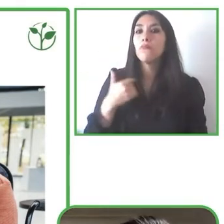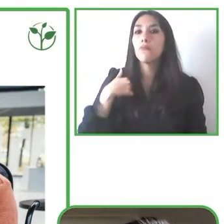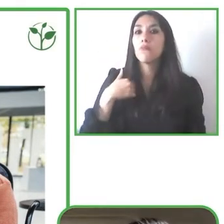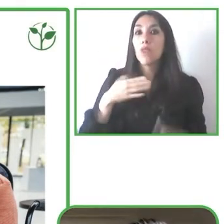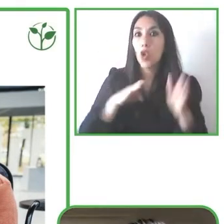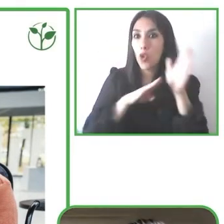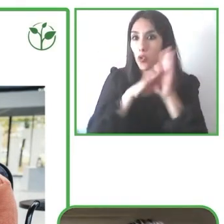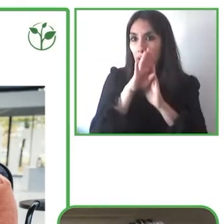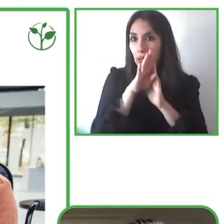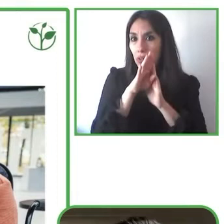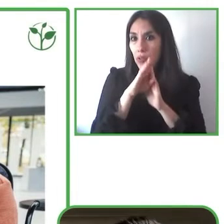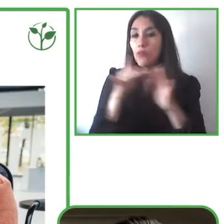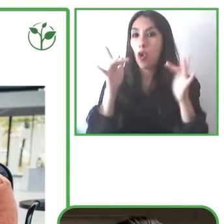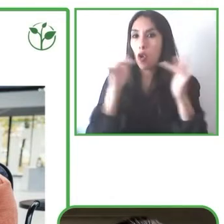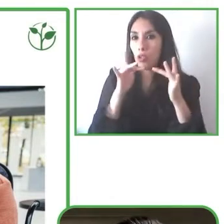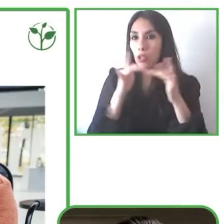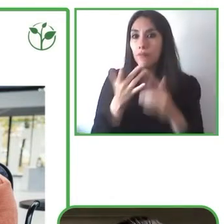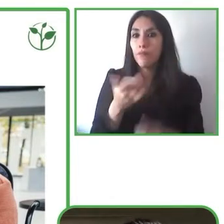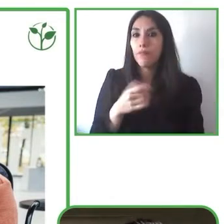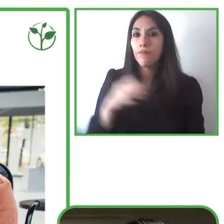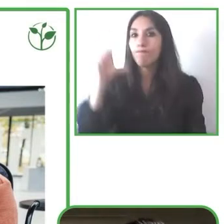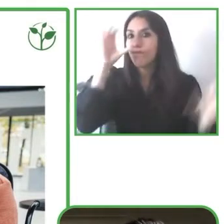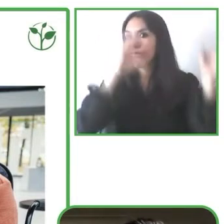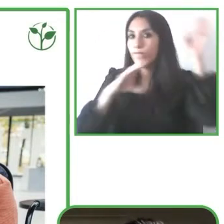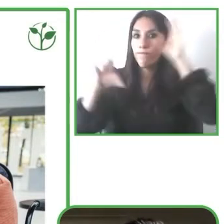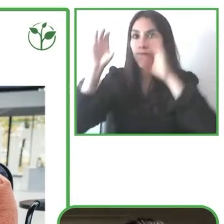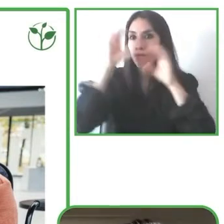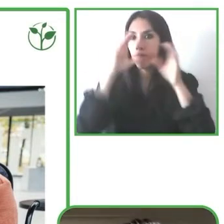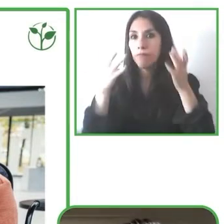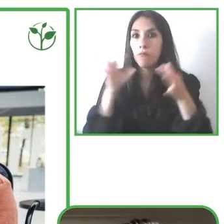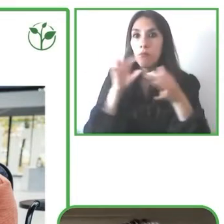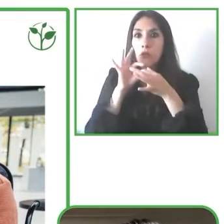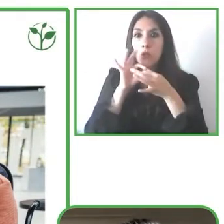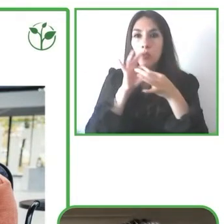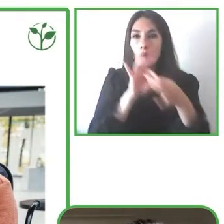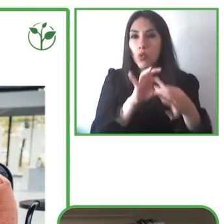I think it's an amazing opportunity for us, we know that we can help a lot of people